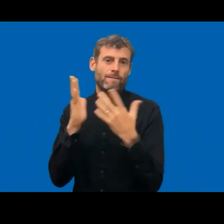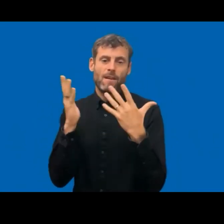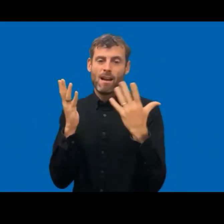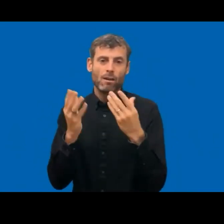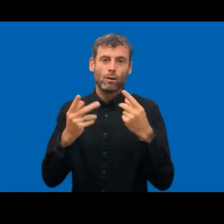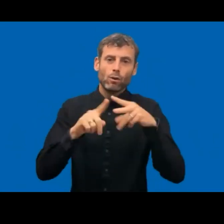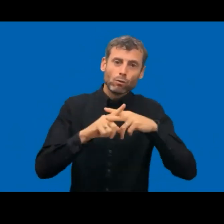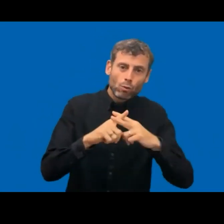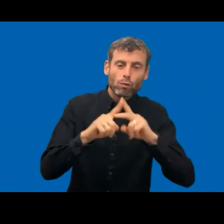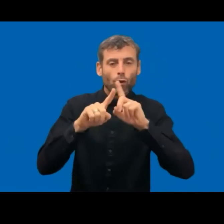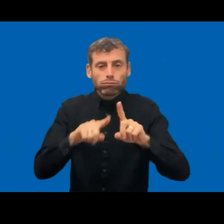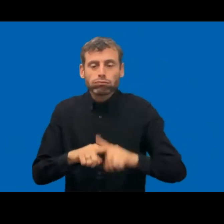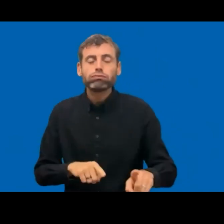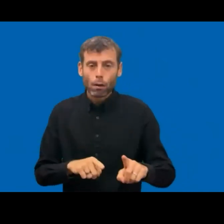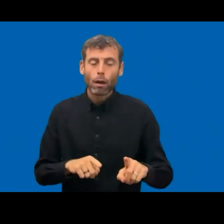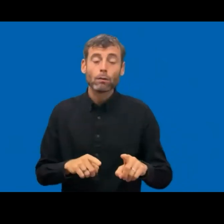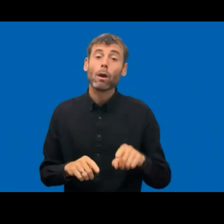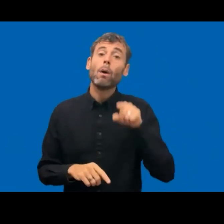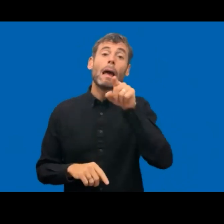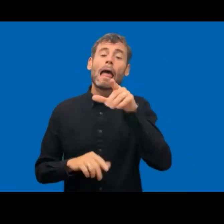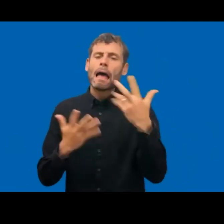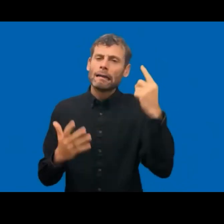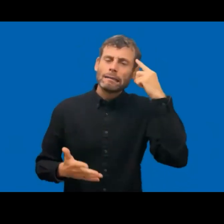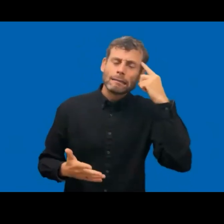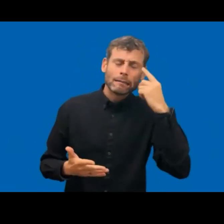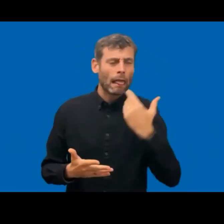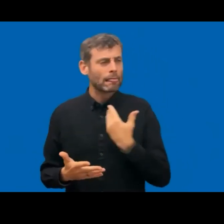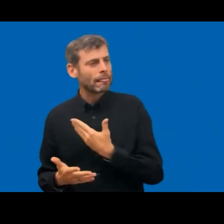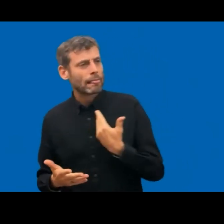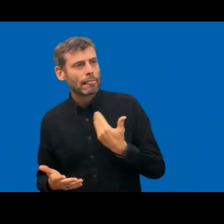the web directive. So if you have any doubt about the WAD, the Web Accessibility Directive,